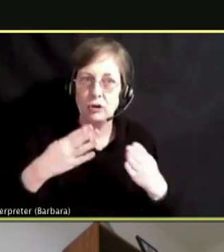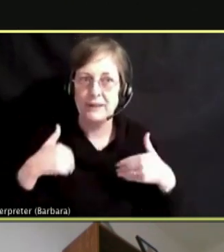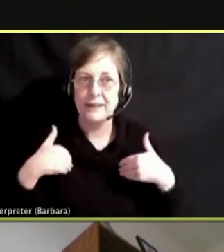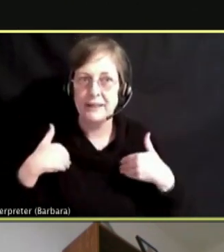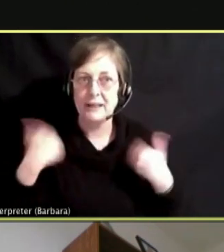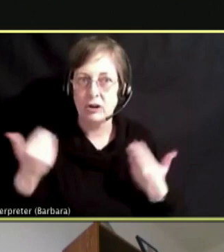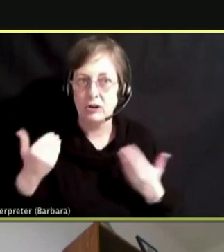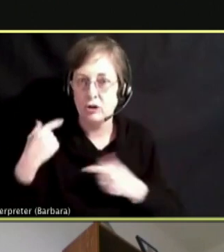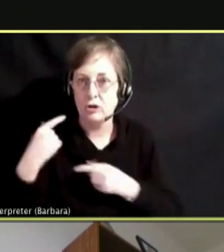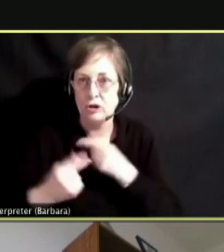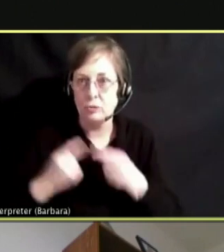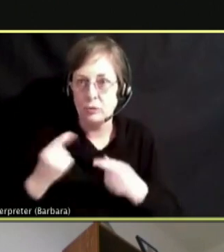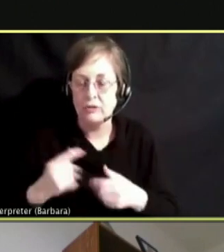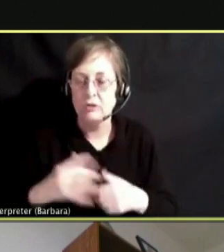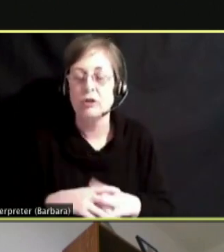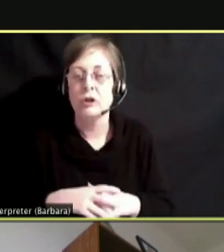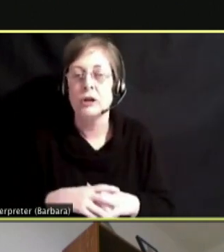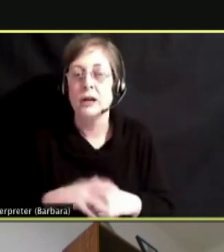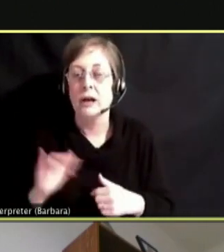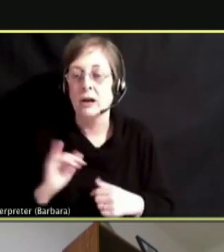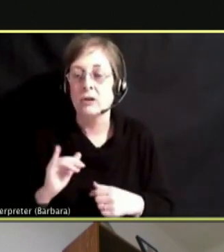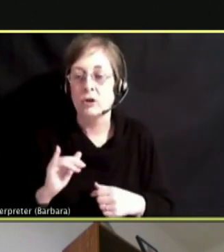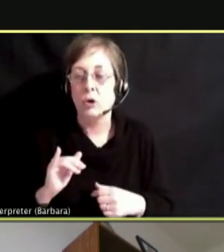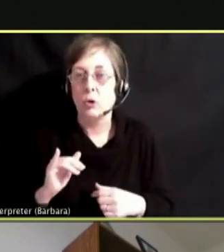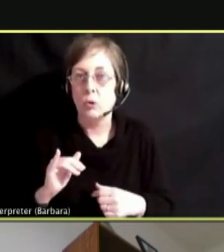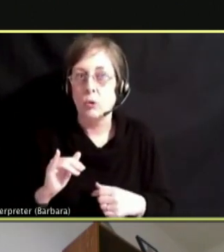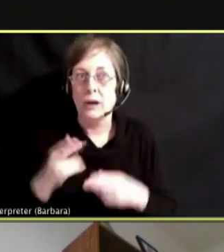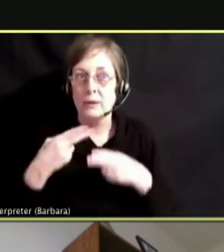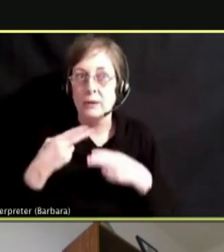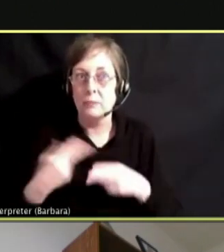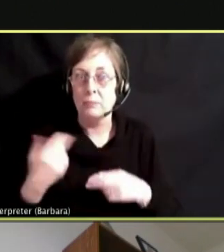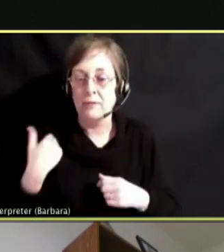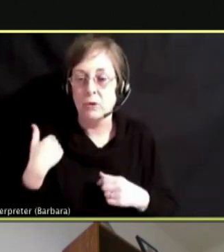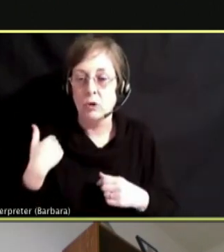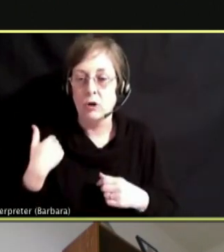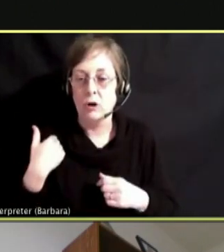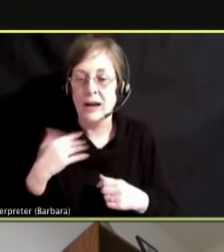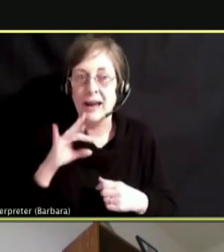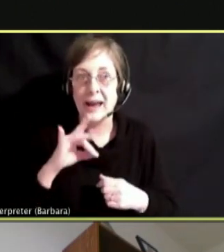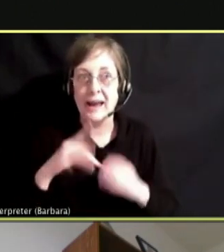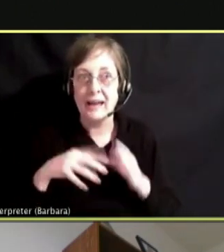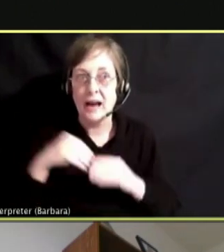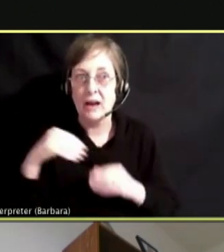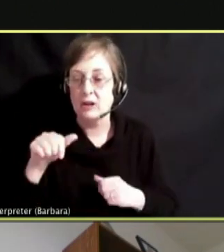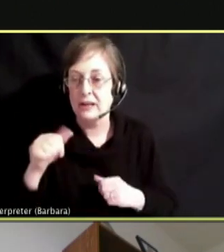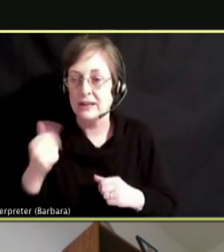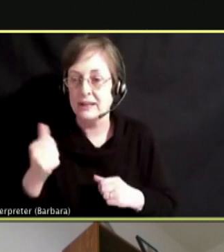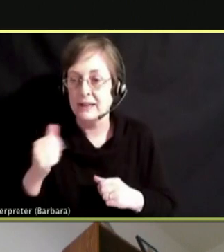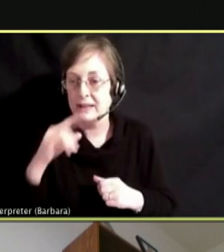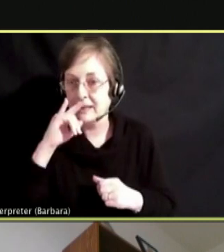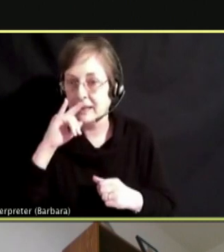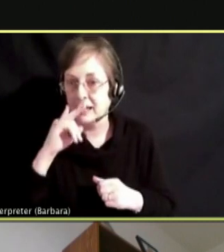AS STATED ALSO BEFORE, 8/10 KIDS WHO CURRENTLY SMOKE A PACK OF TOBACCO PRODUCTS USE SOME